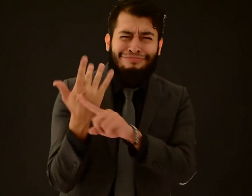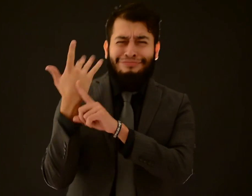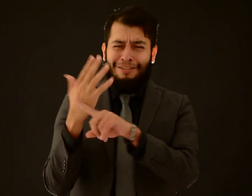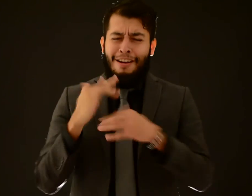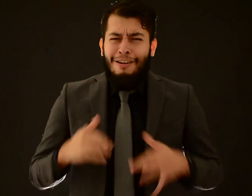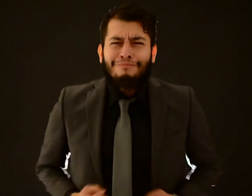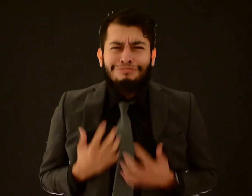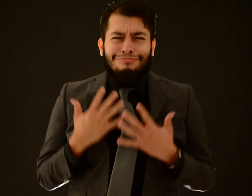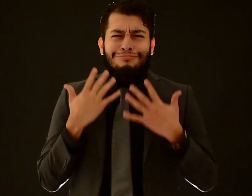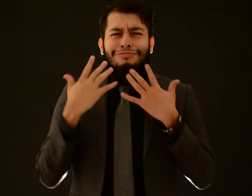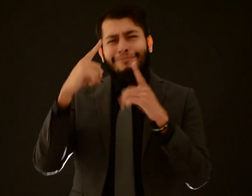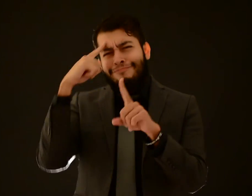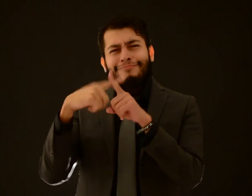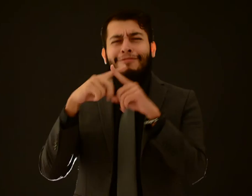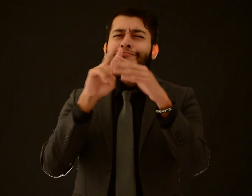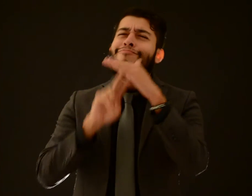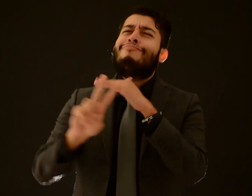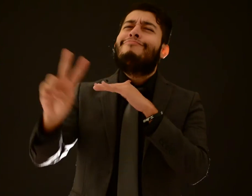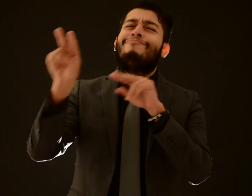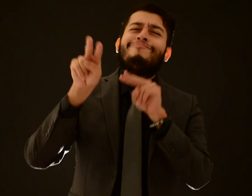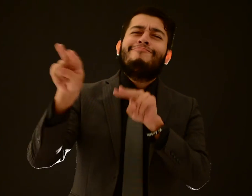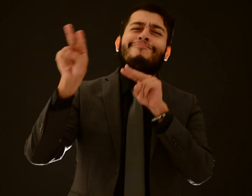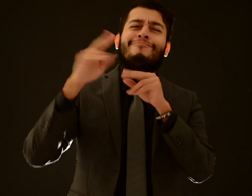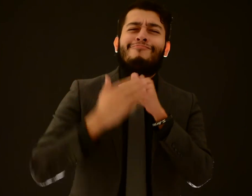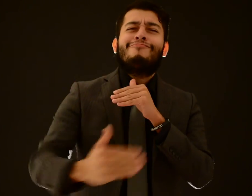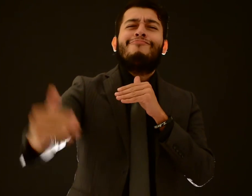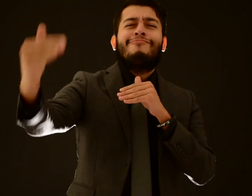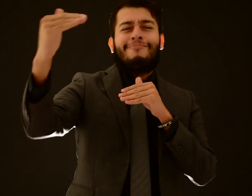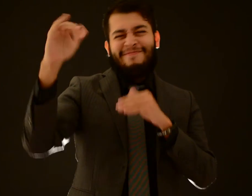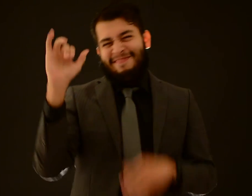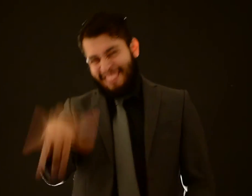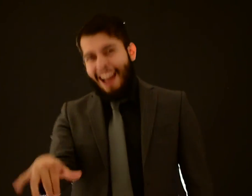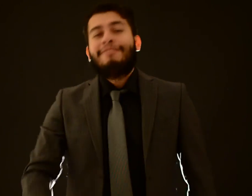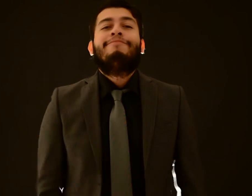That same fire is the inspiration, the positivity, and the hope for the future.